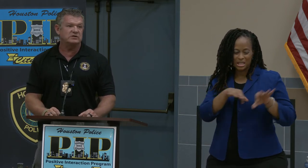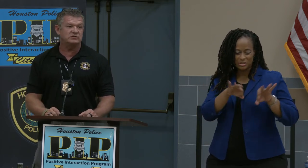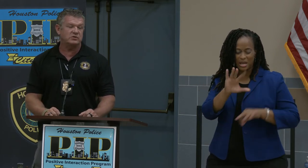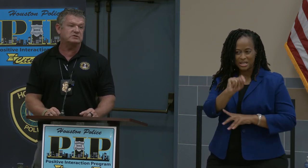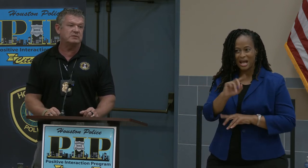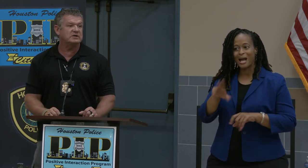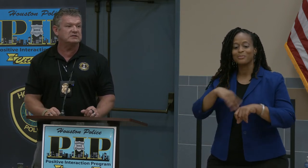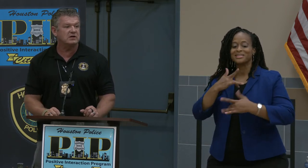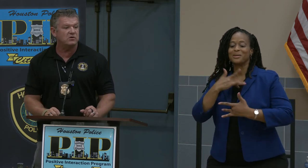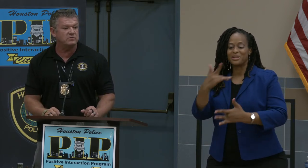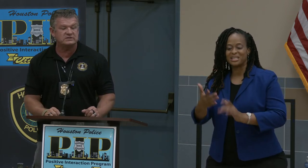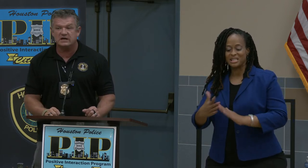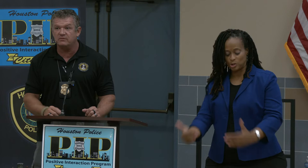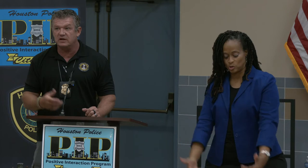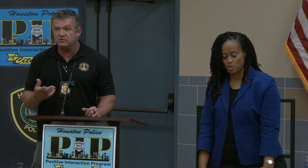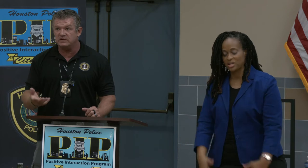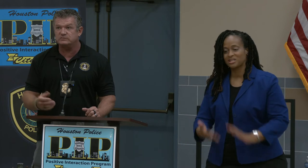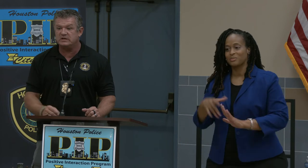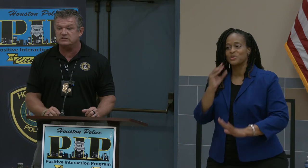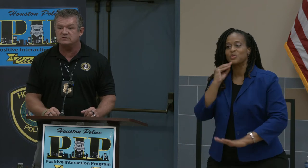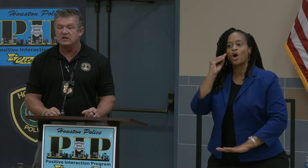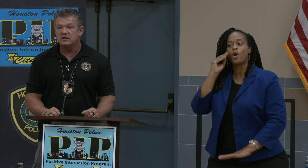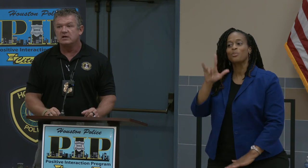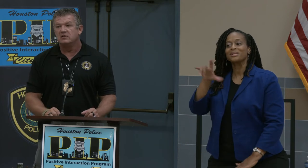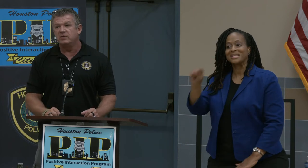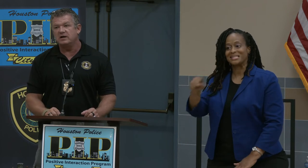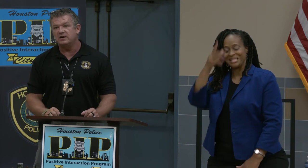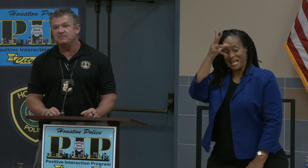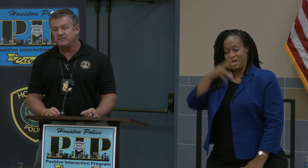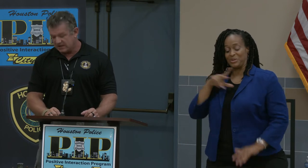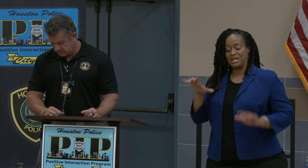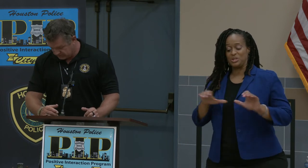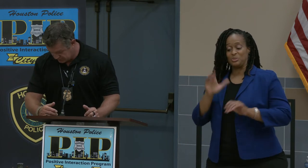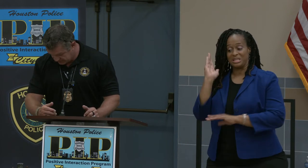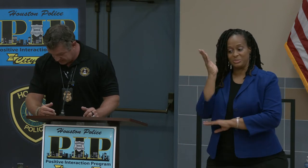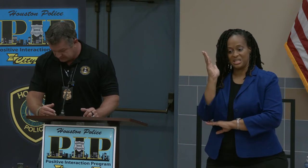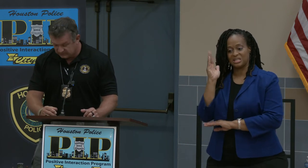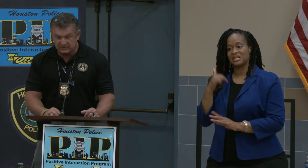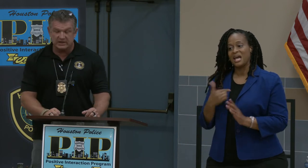in shorts and dressed as a homeless guy when I do my speeches but I put on pants for you guys.